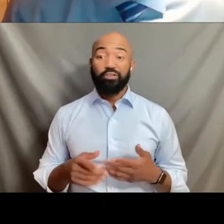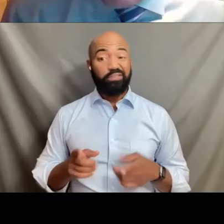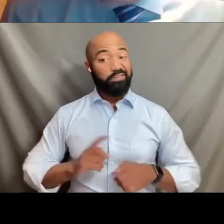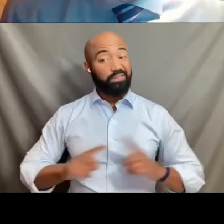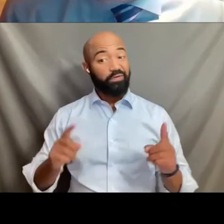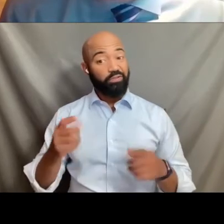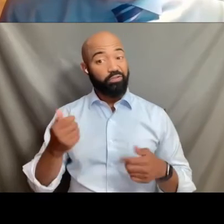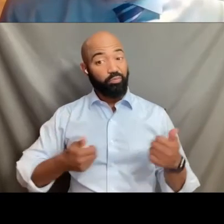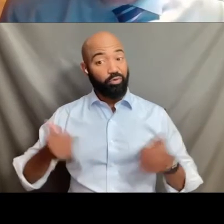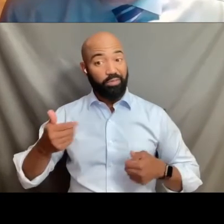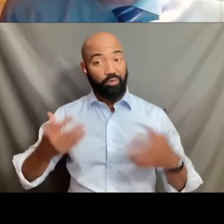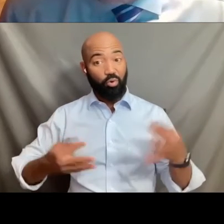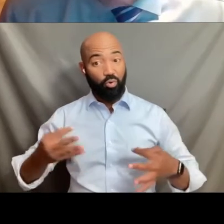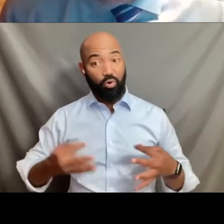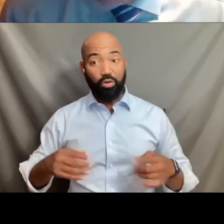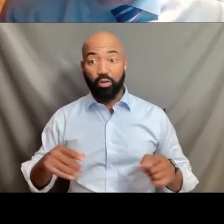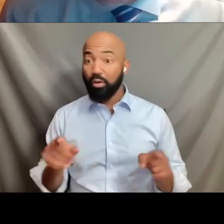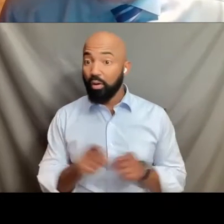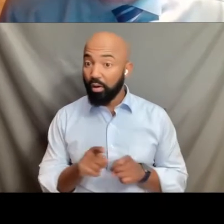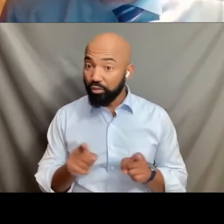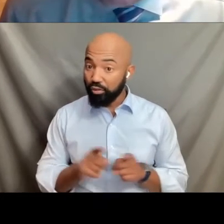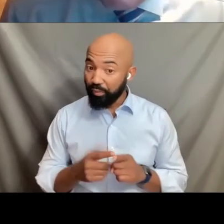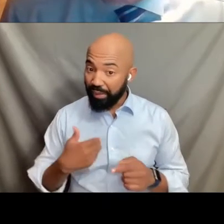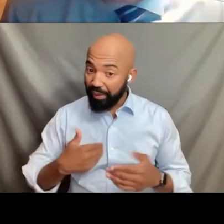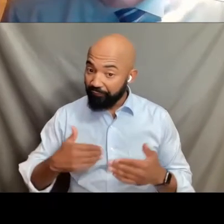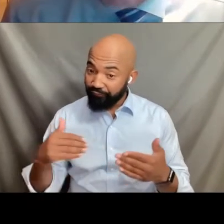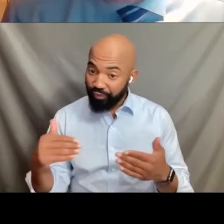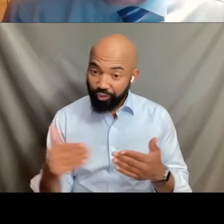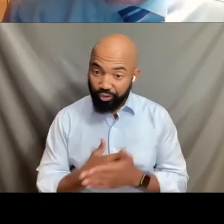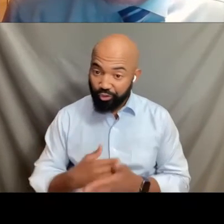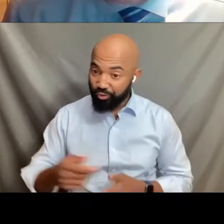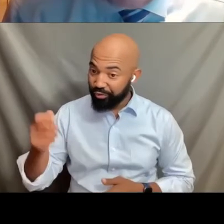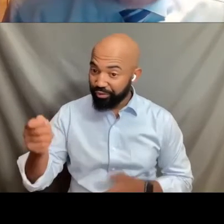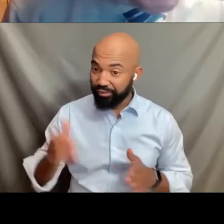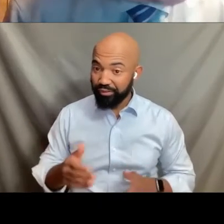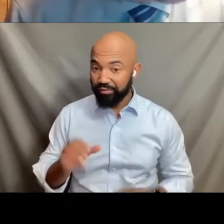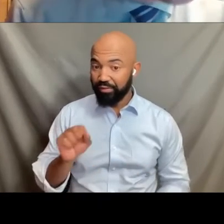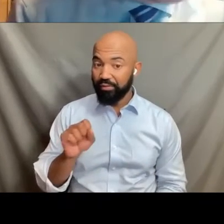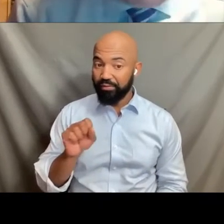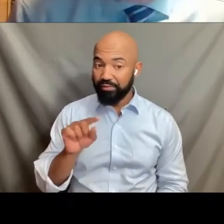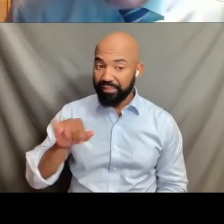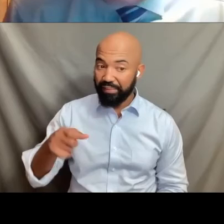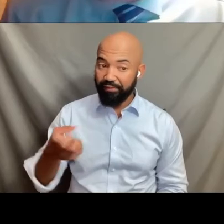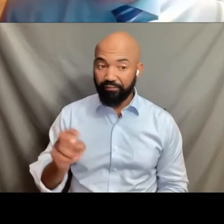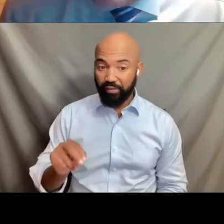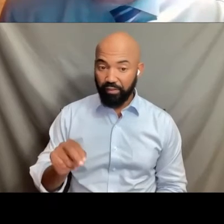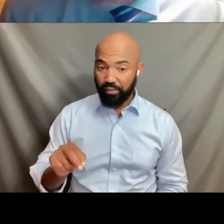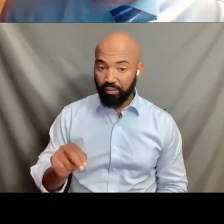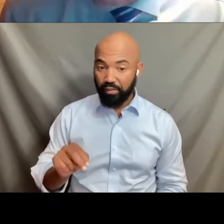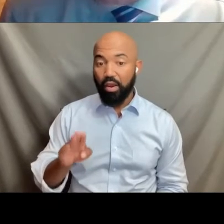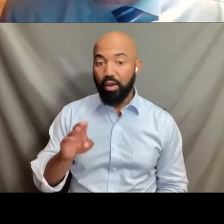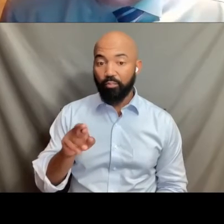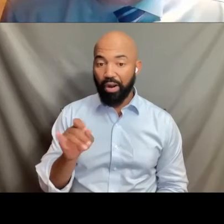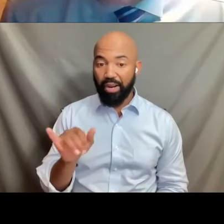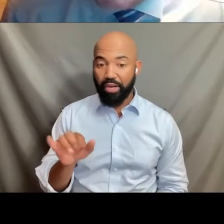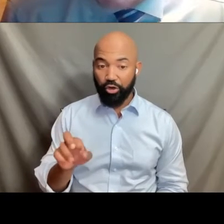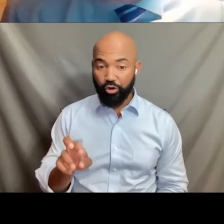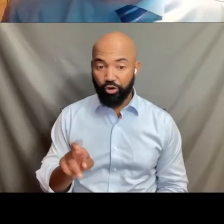we also have a new Supreme Court Justice who took Stephen Breyer's place as you know, Ketanji Brown Jackson, who came up from the Court of Appeals